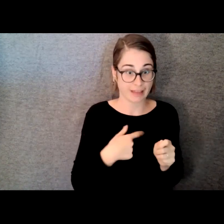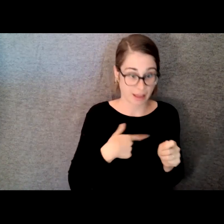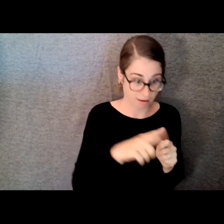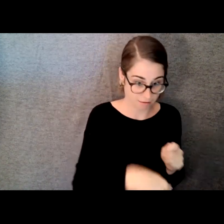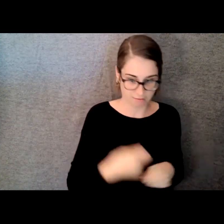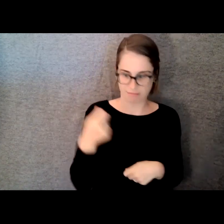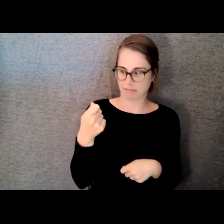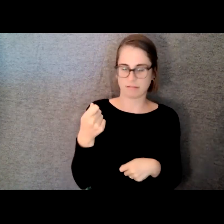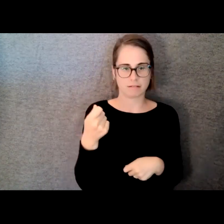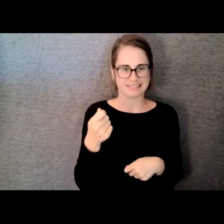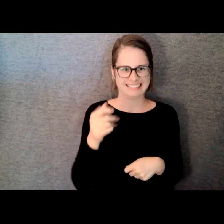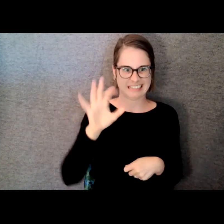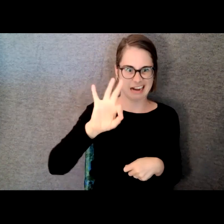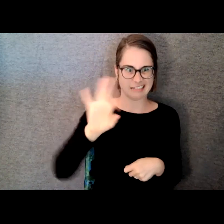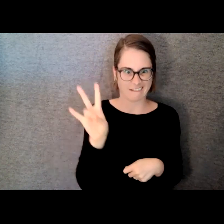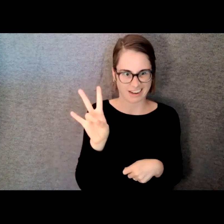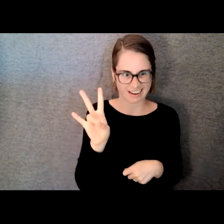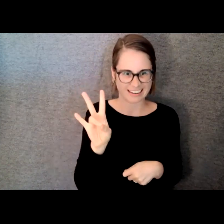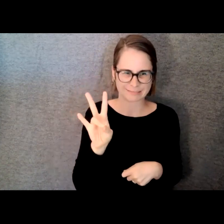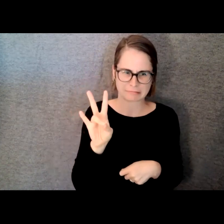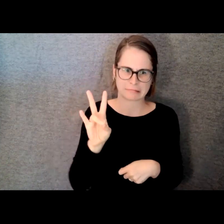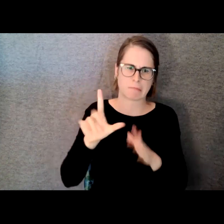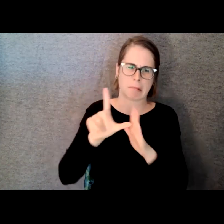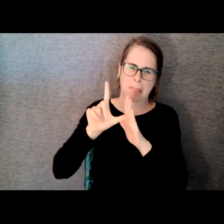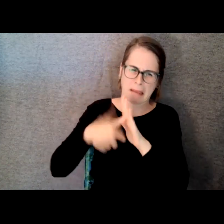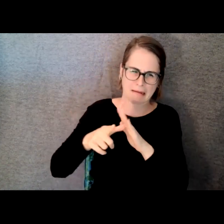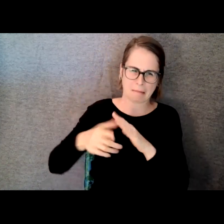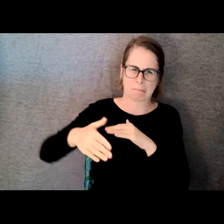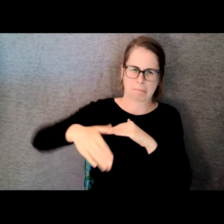to leave and she would push me back in I don't exaggerate that was happening and finally